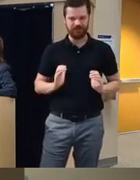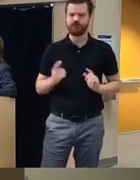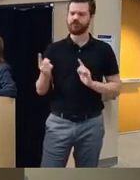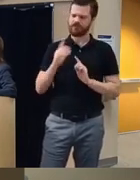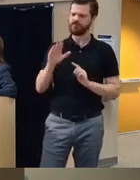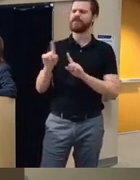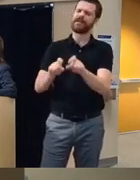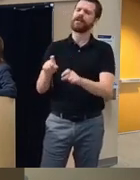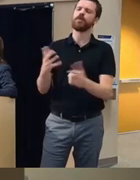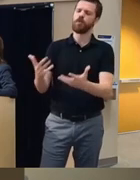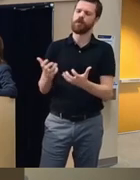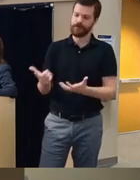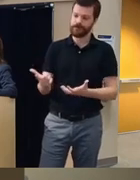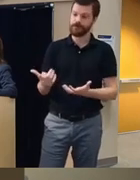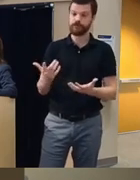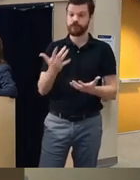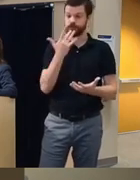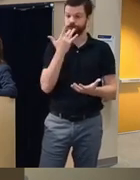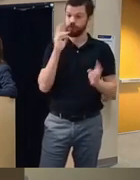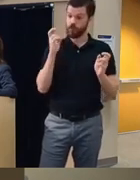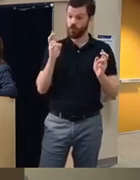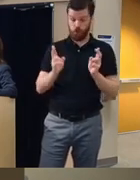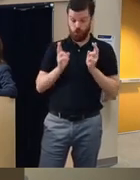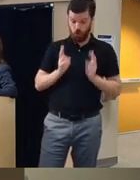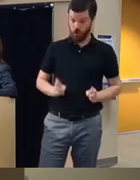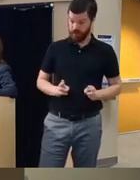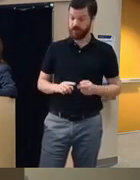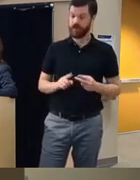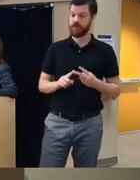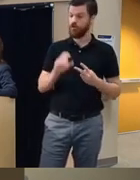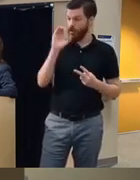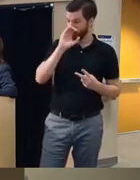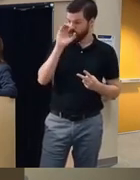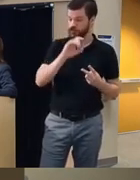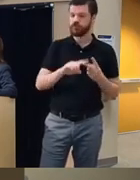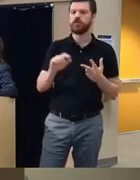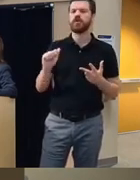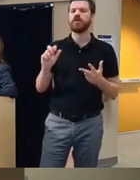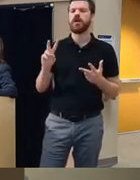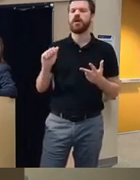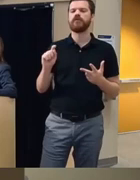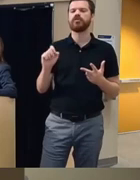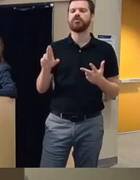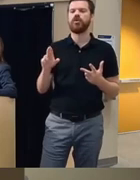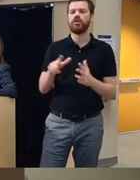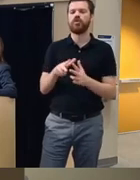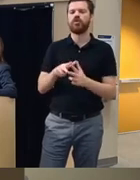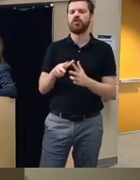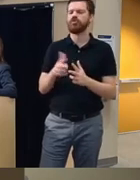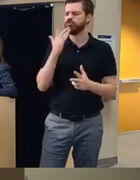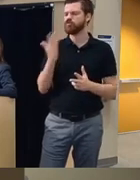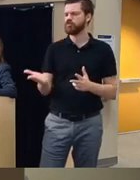they wanted did they want a human coach a cartoon coach or an avatar coach and and we we published